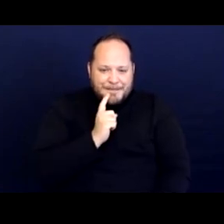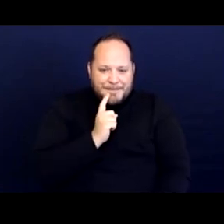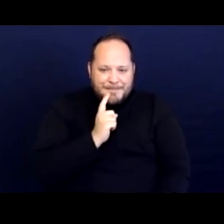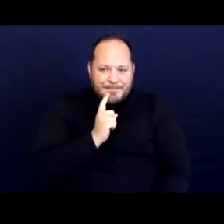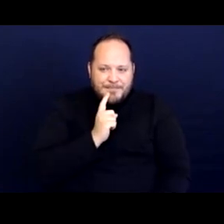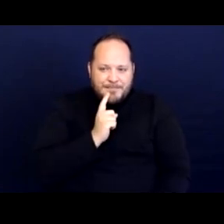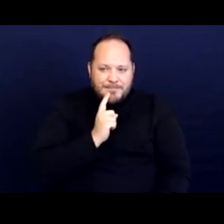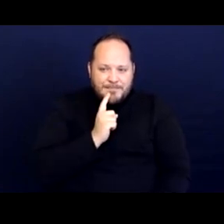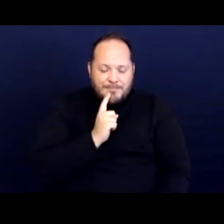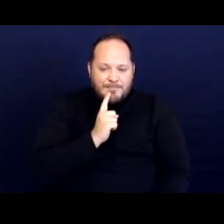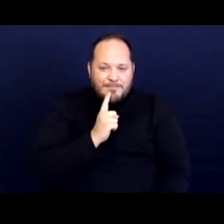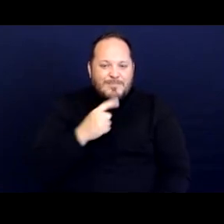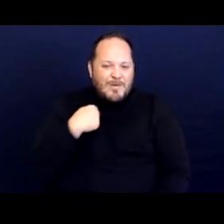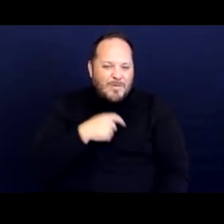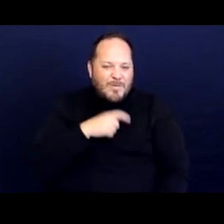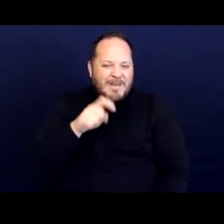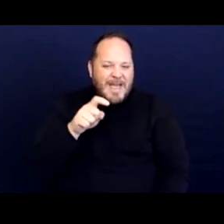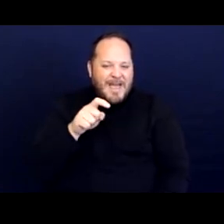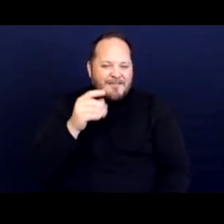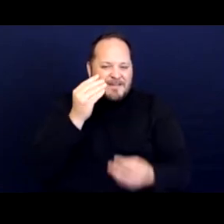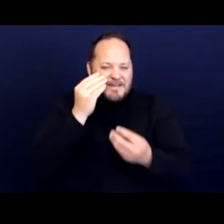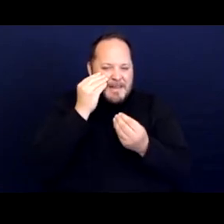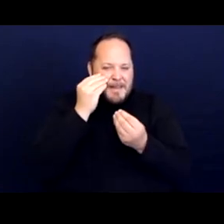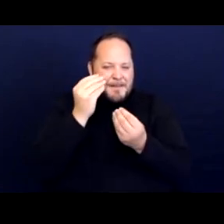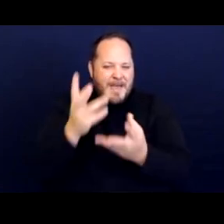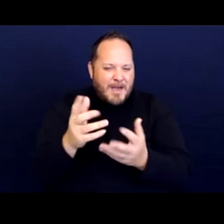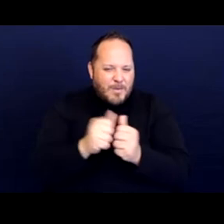We'd have to get back to you on specific questions around that.